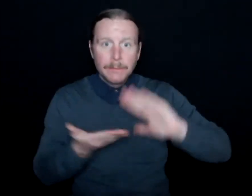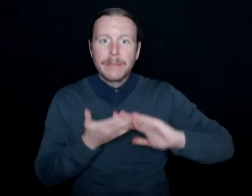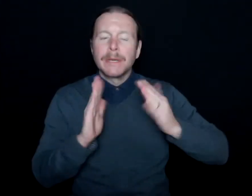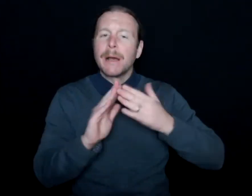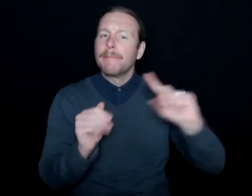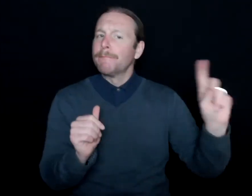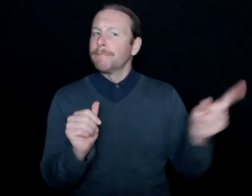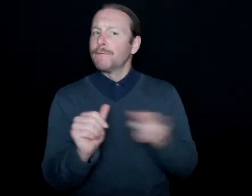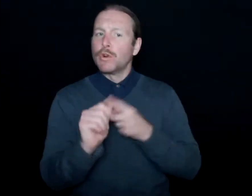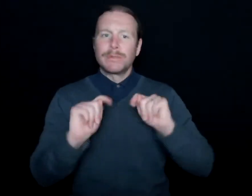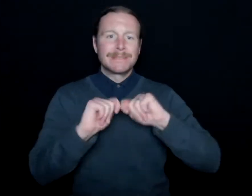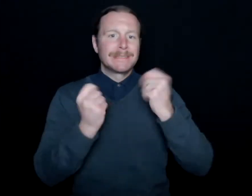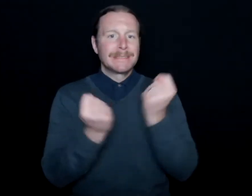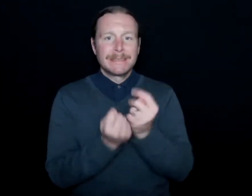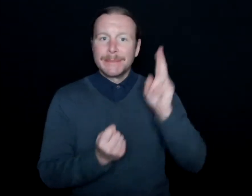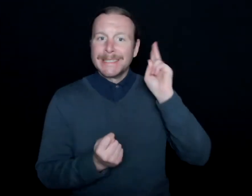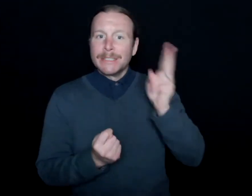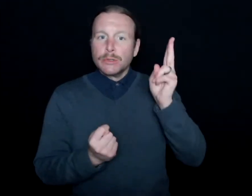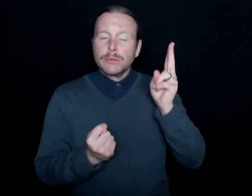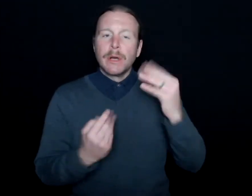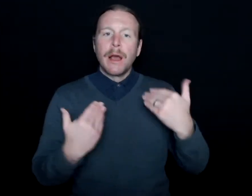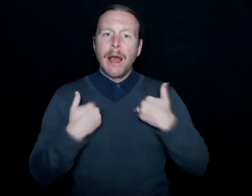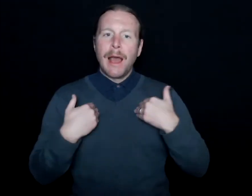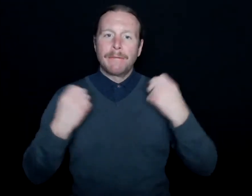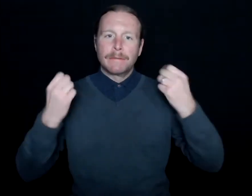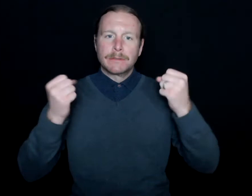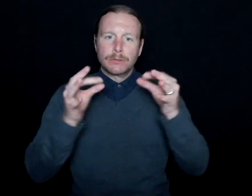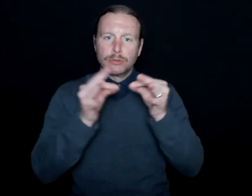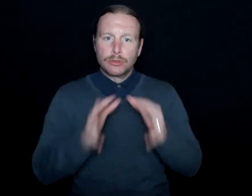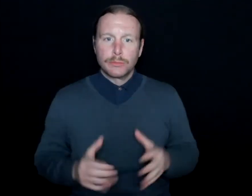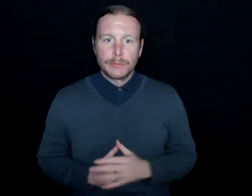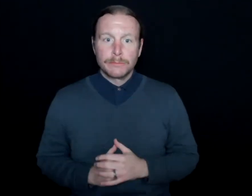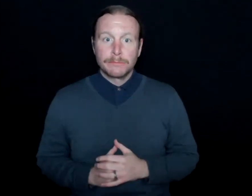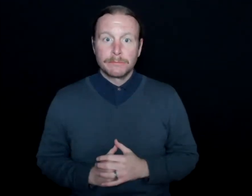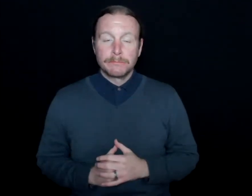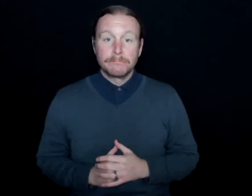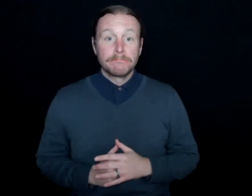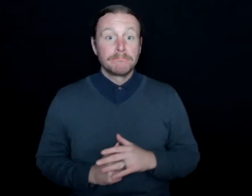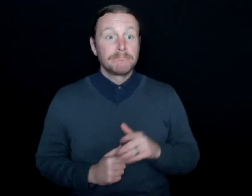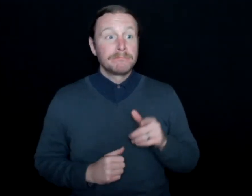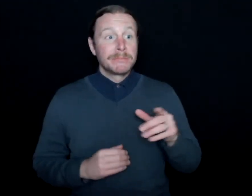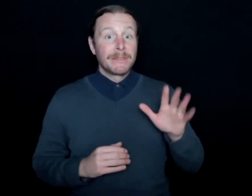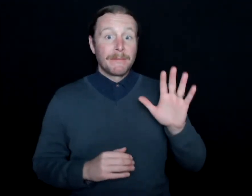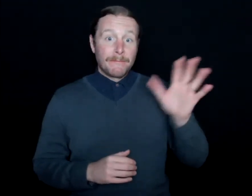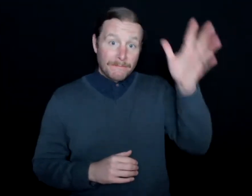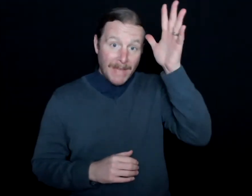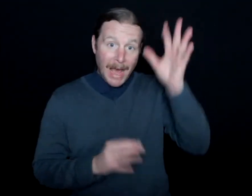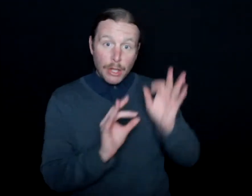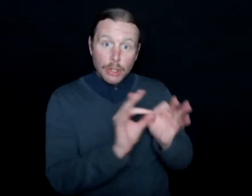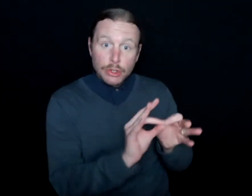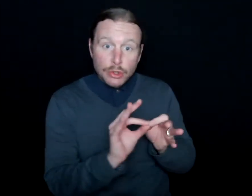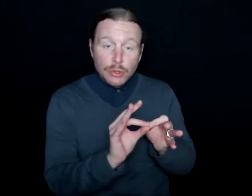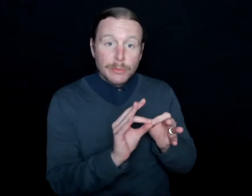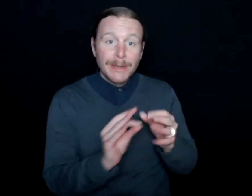to provide ASL interpretation. Inspired by interpreting for his father and the successful launch with the Bucks,